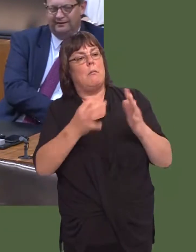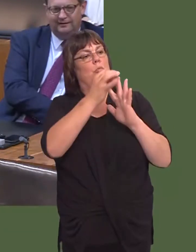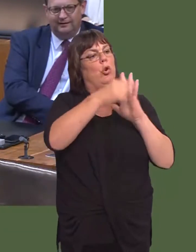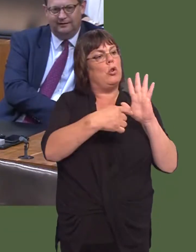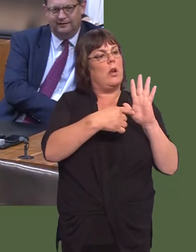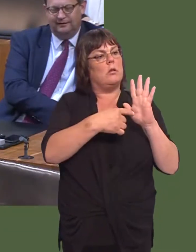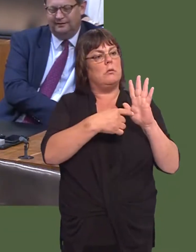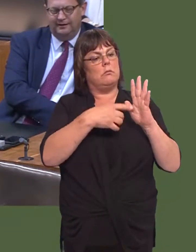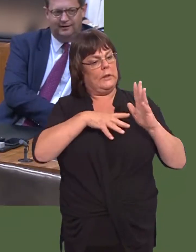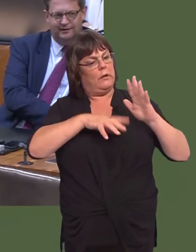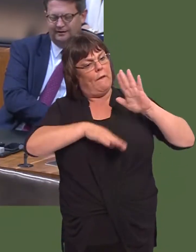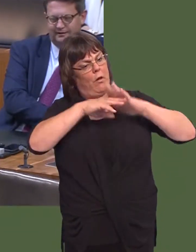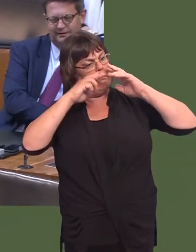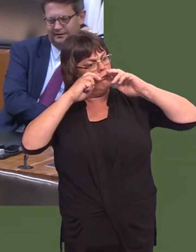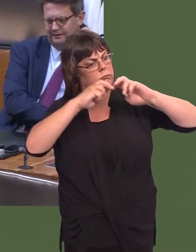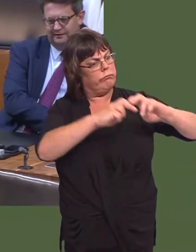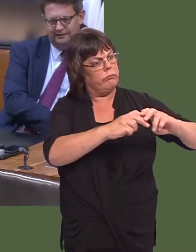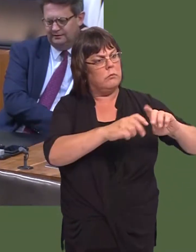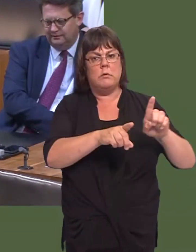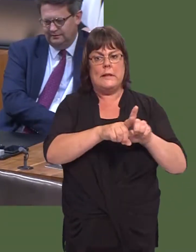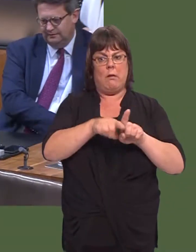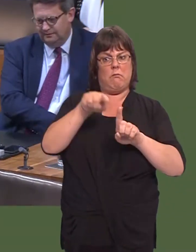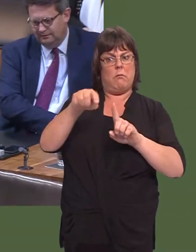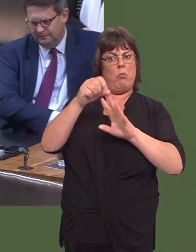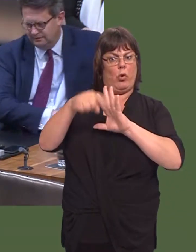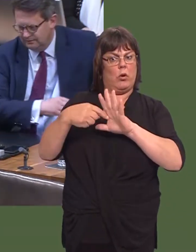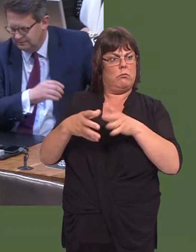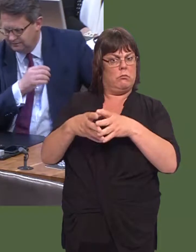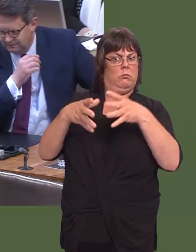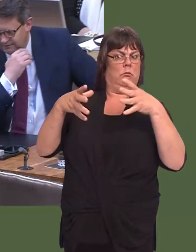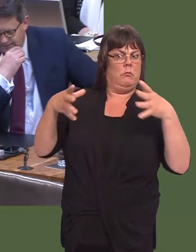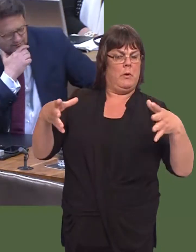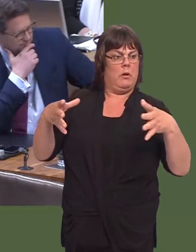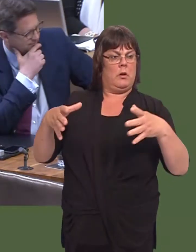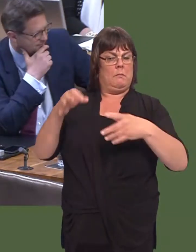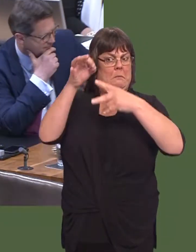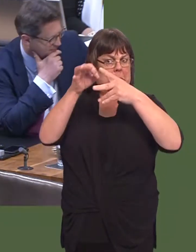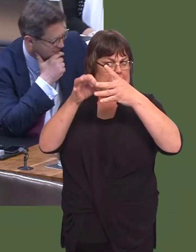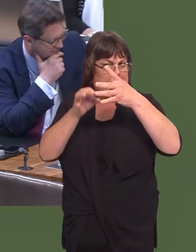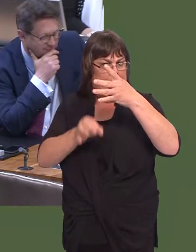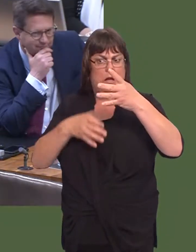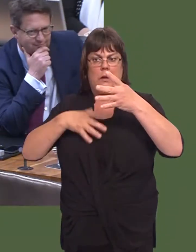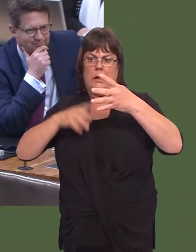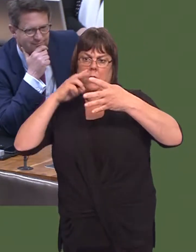one of this importance and size, in great detail to make sure that we can be satisfied